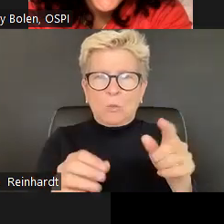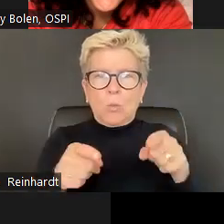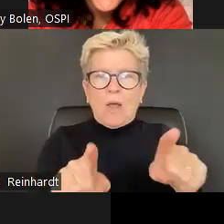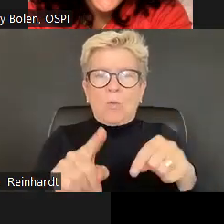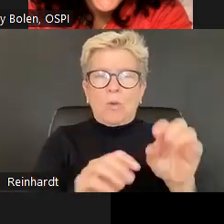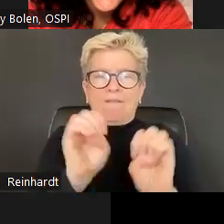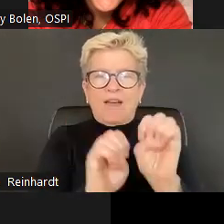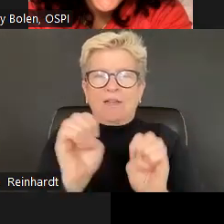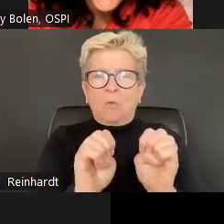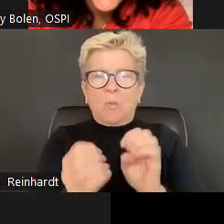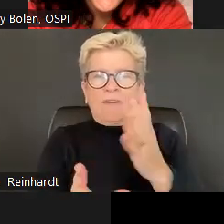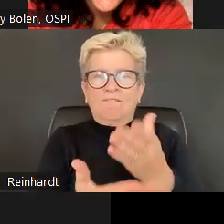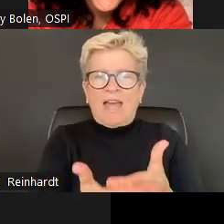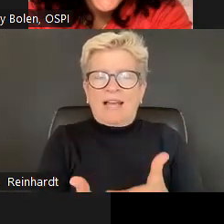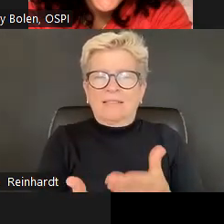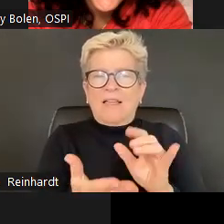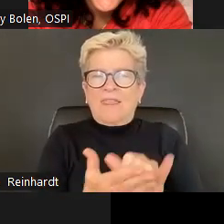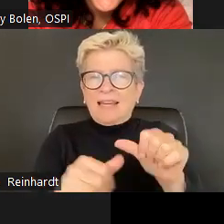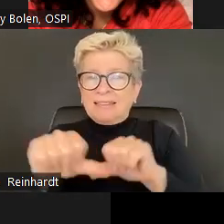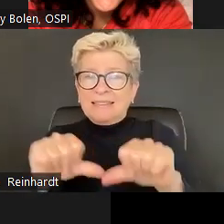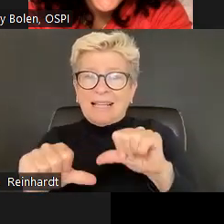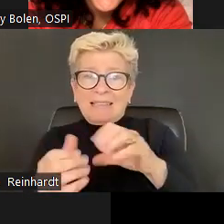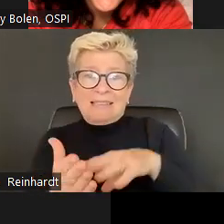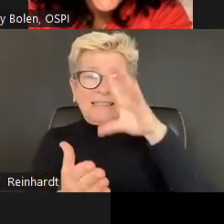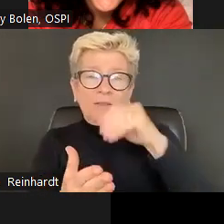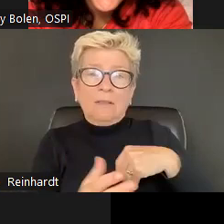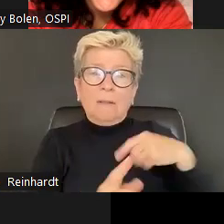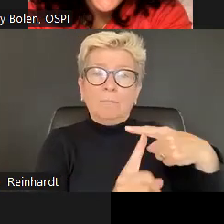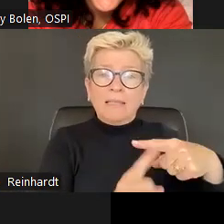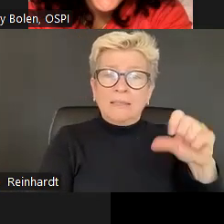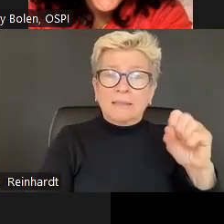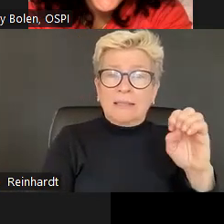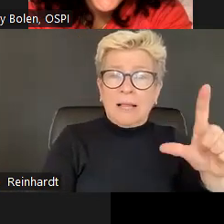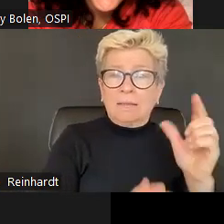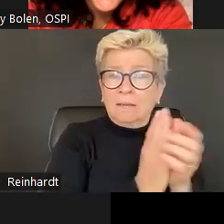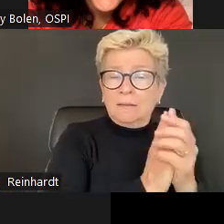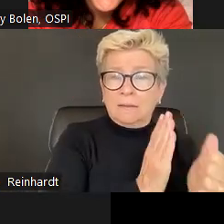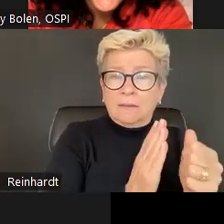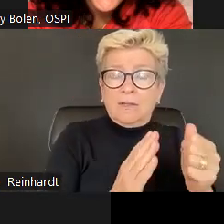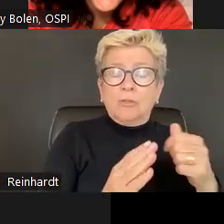They're the same one. So what does that mean, right? If in science and an SCL, both ask us to evaluate our biases and how biases influence decisions and evaluate facts.